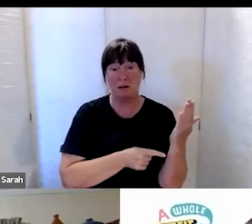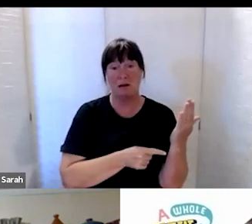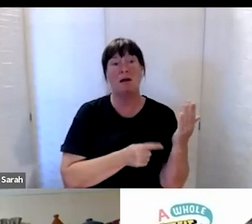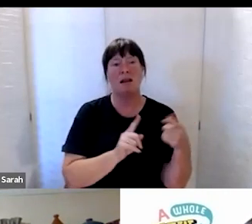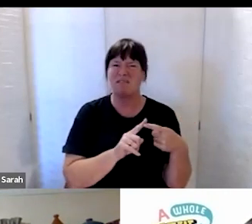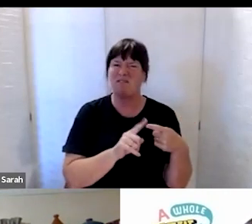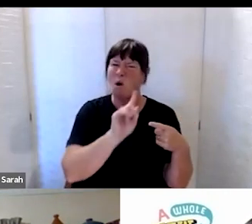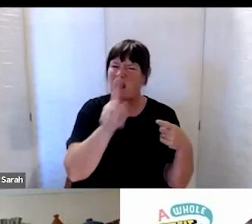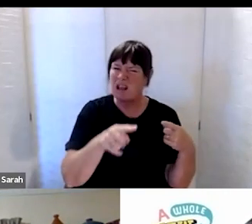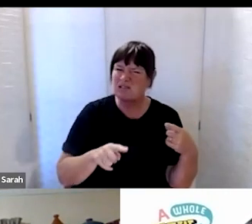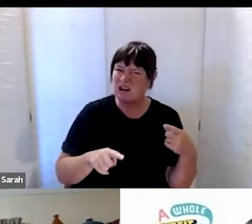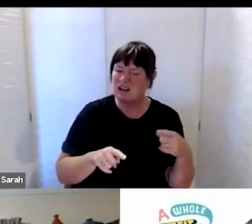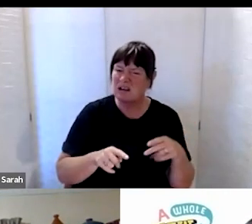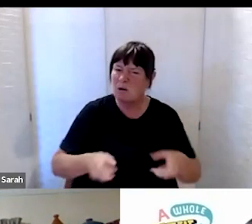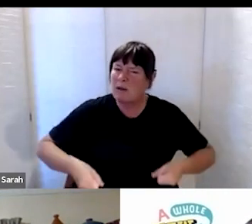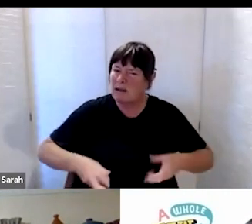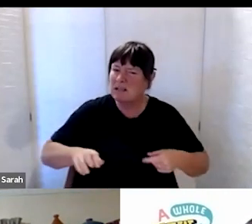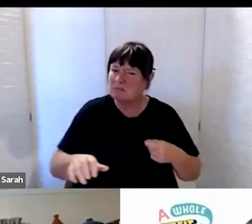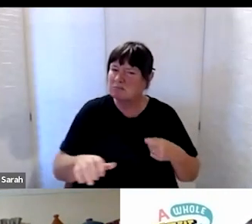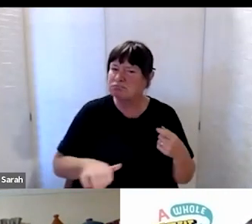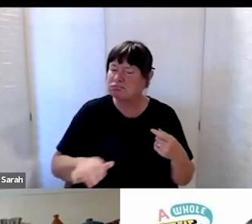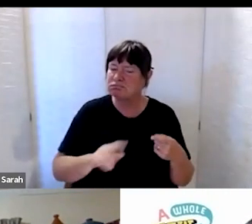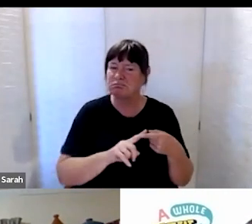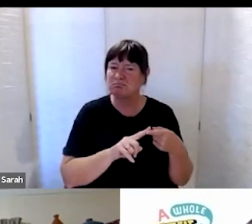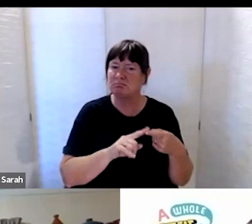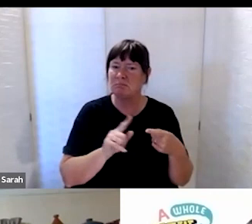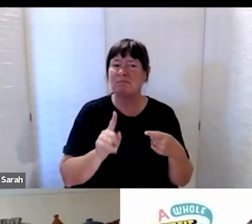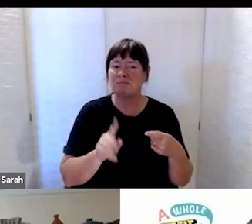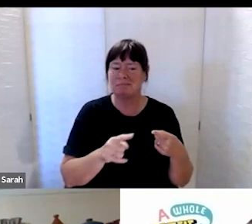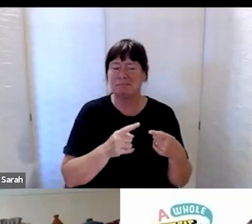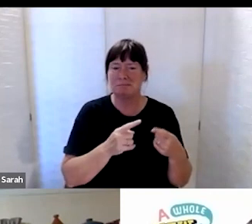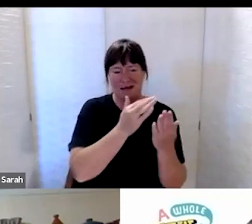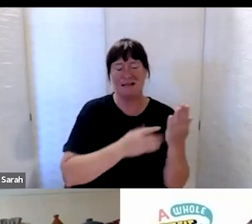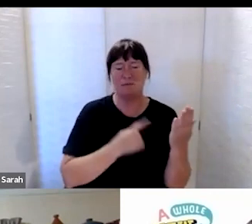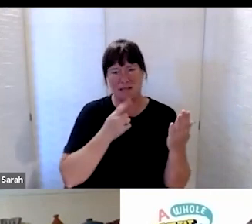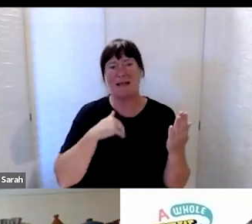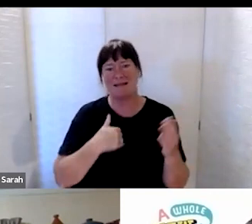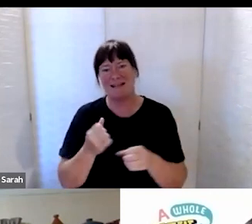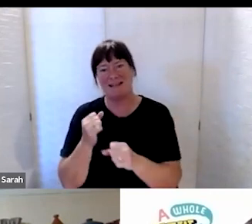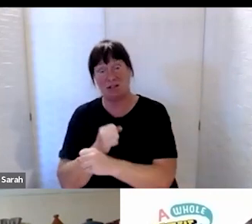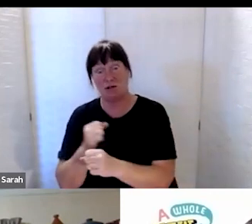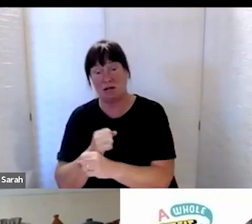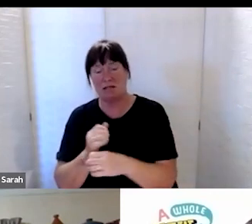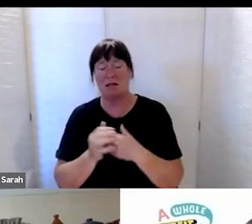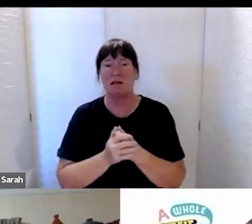and may need generators and we understand that people also have access